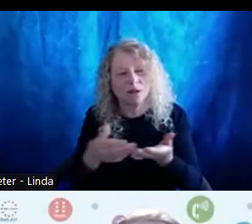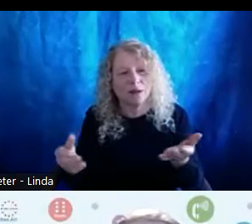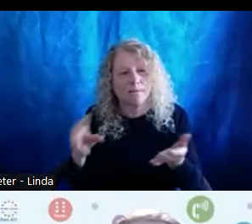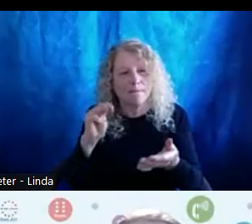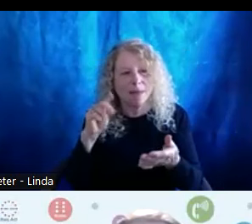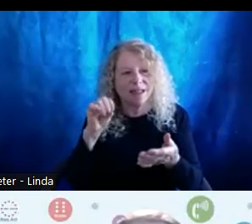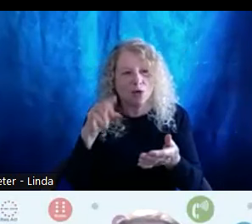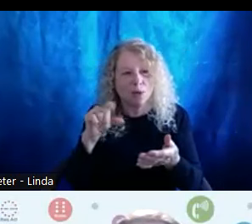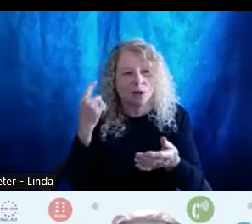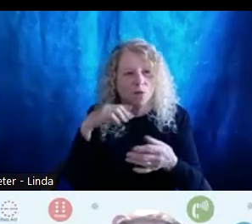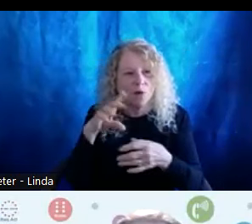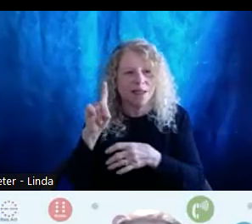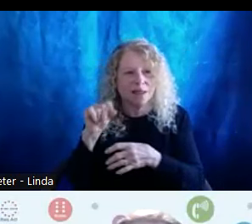presentations will be held.